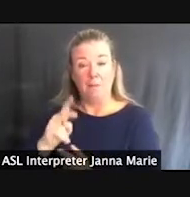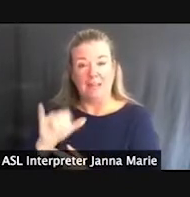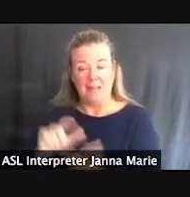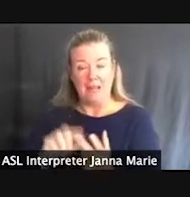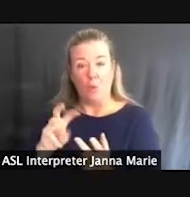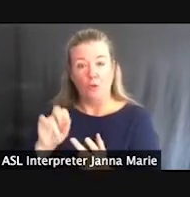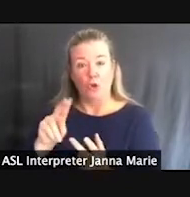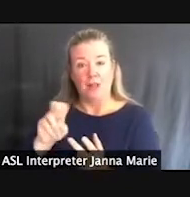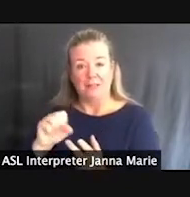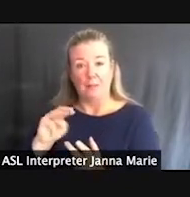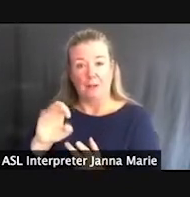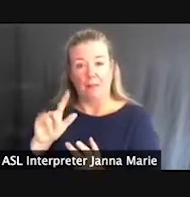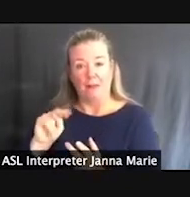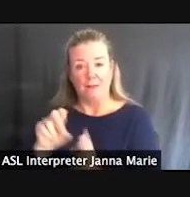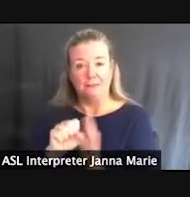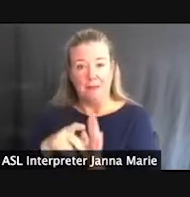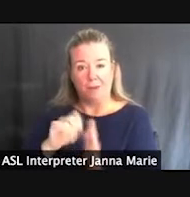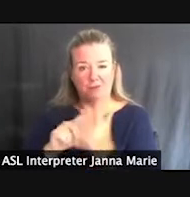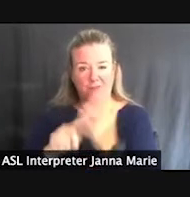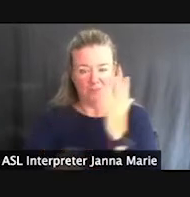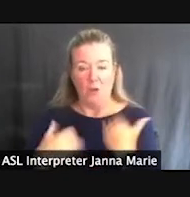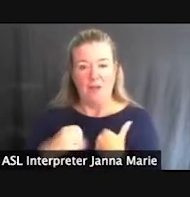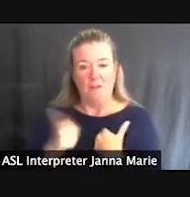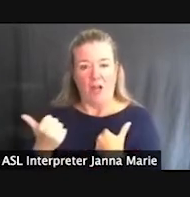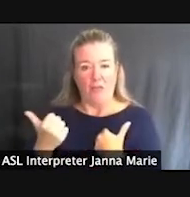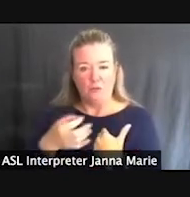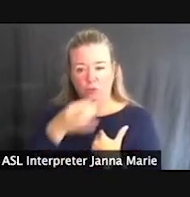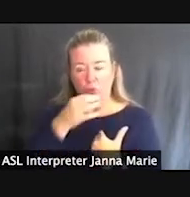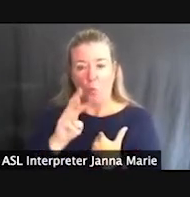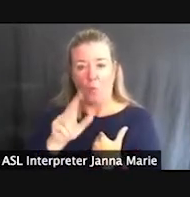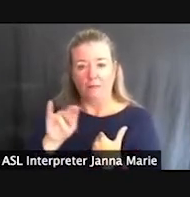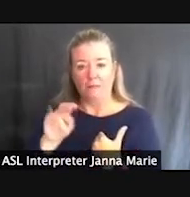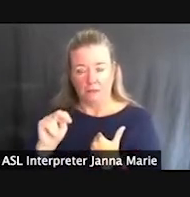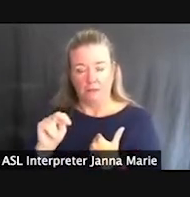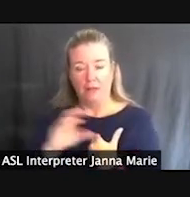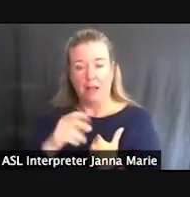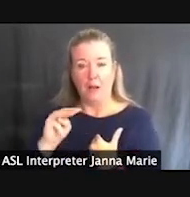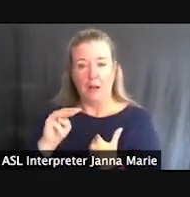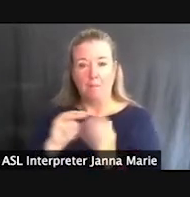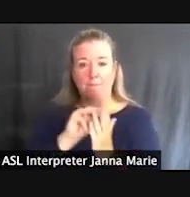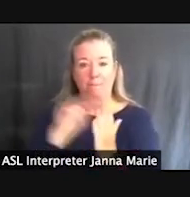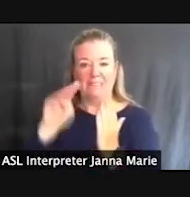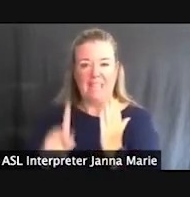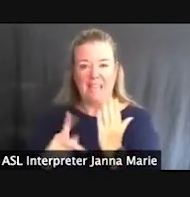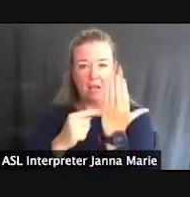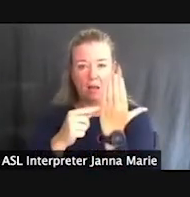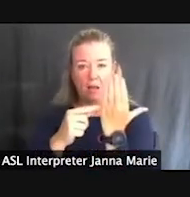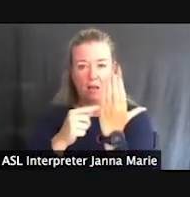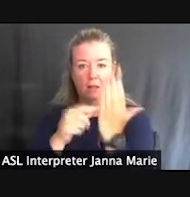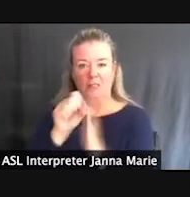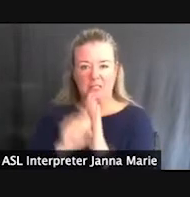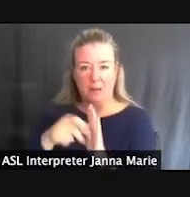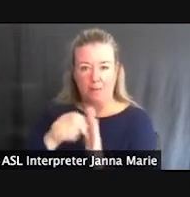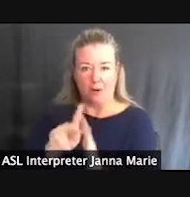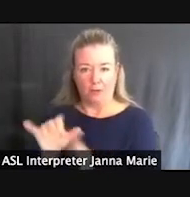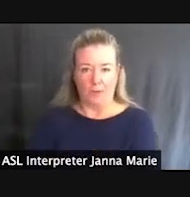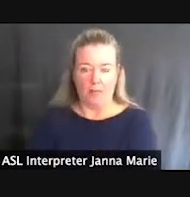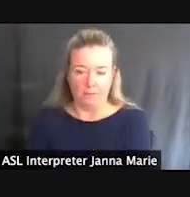And we've got a couple others coming soon: Wilson State Park and Muskegon State Park.